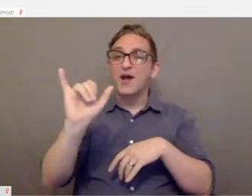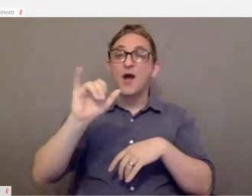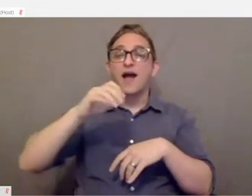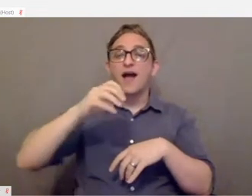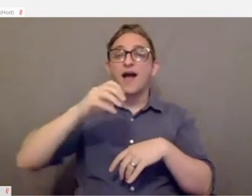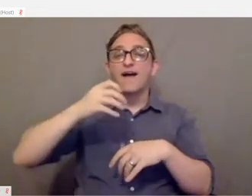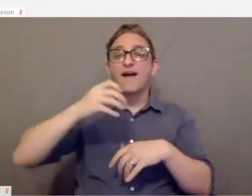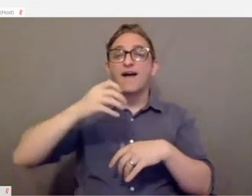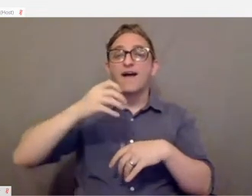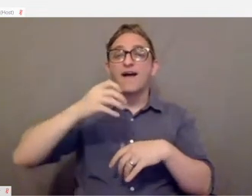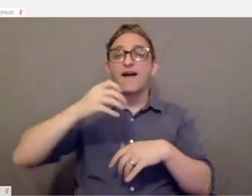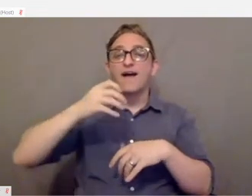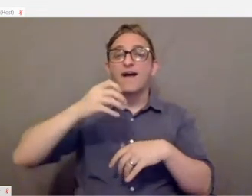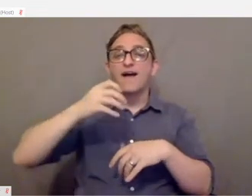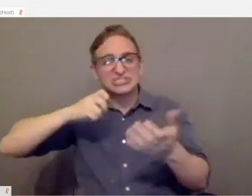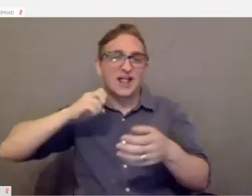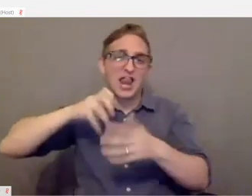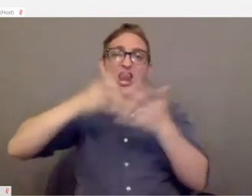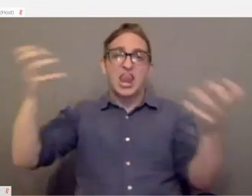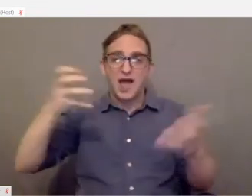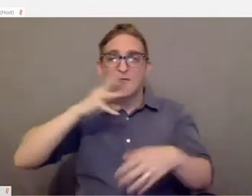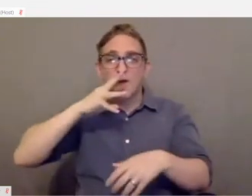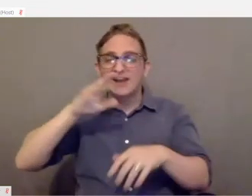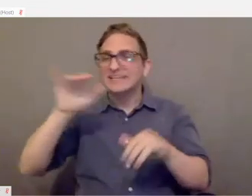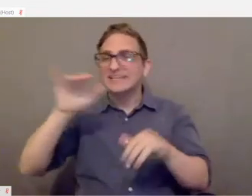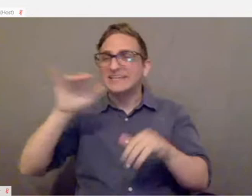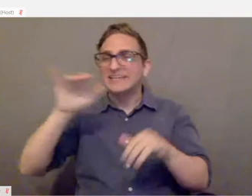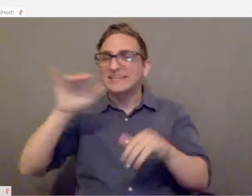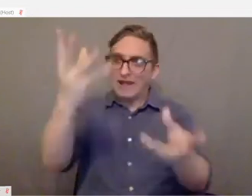We'll be going through pretty quickly a lot of these different solutions.